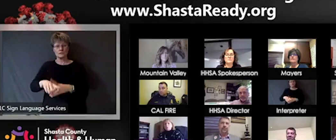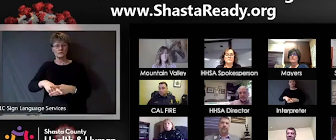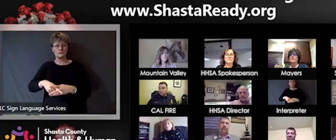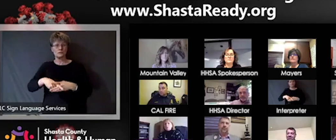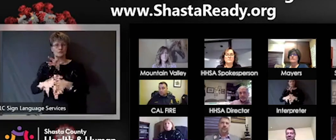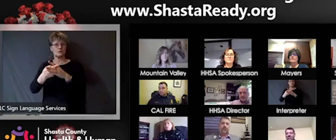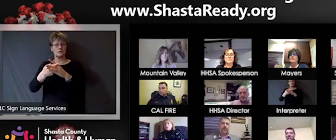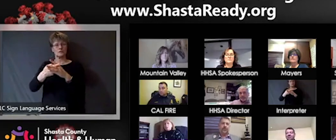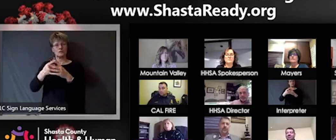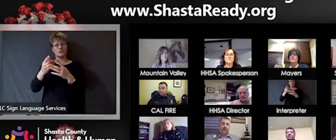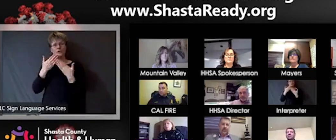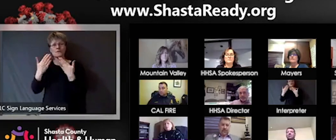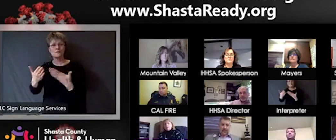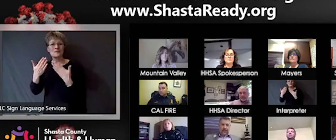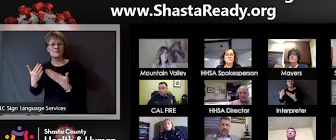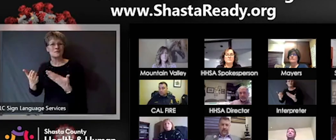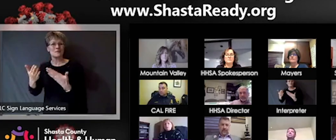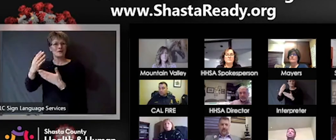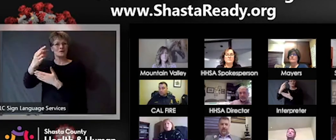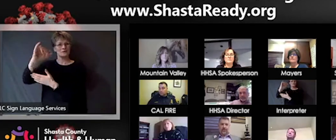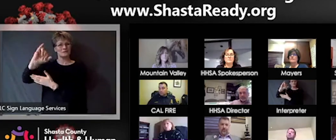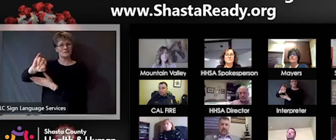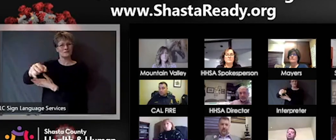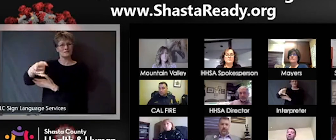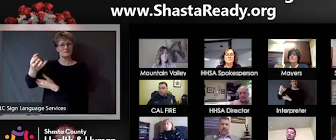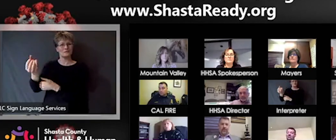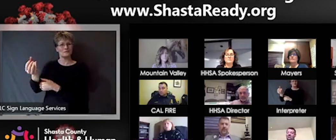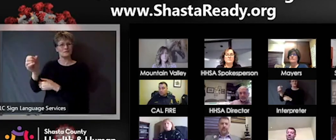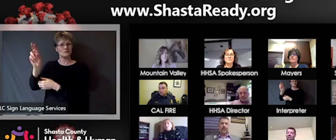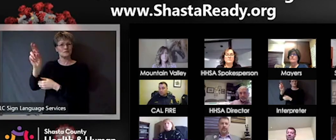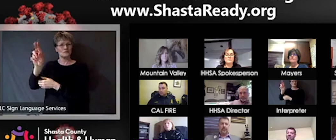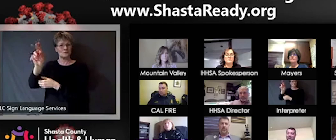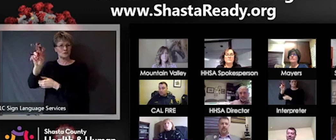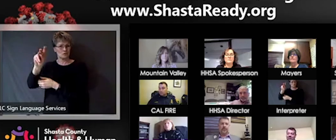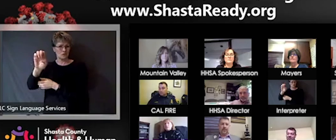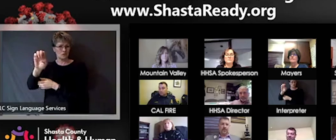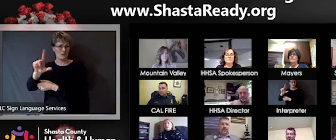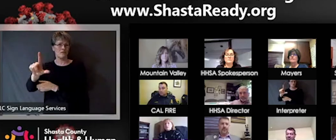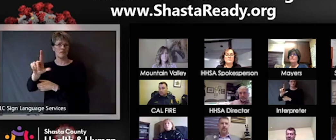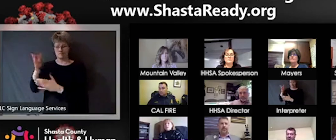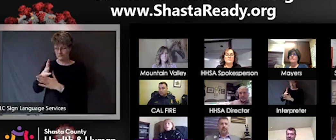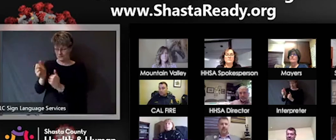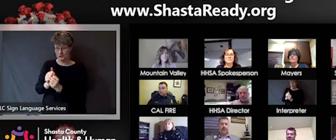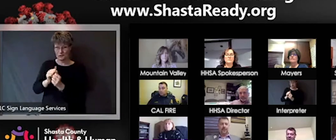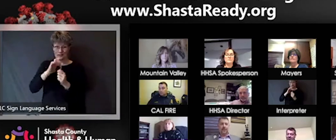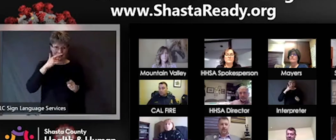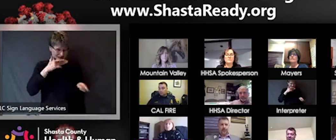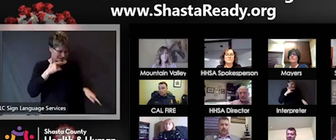with your children there are some really great free gratitude worksheets and the